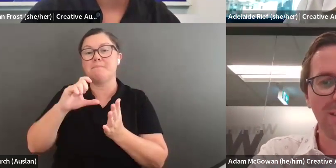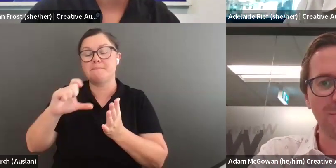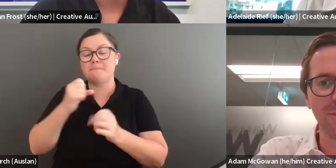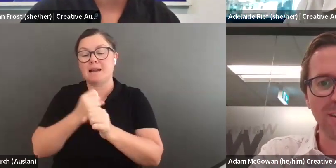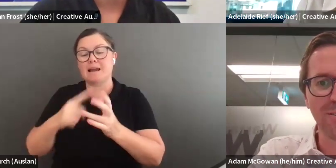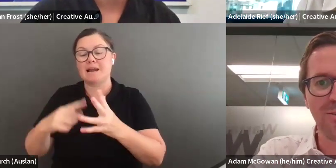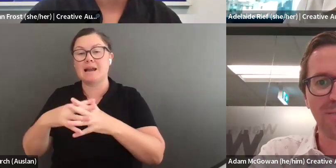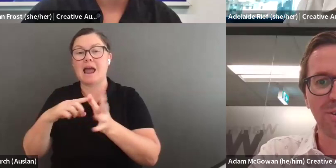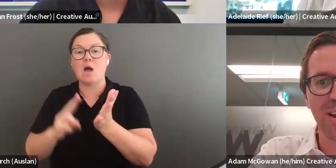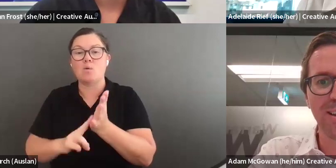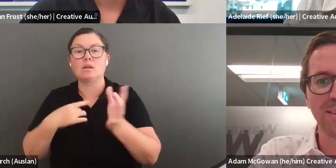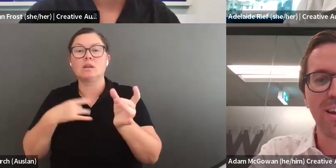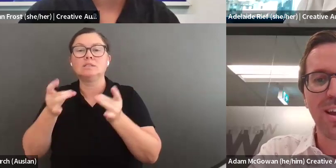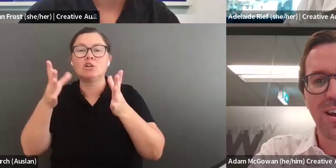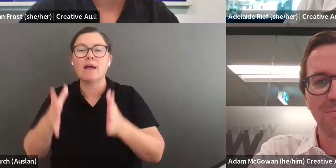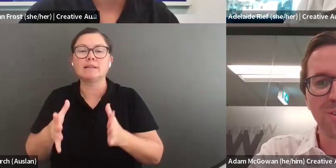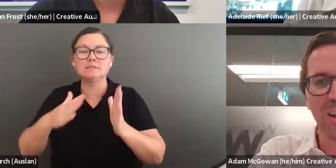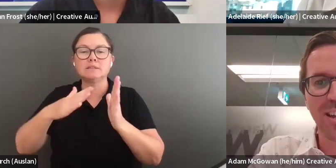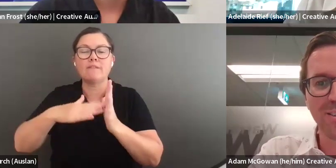Adam. >> Hi, I am Adam Connor